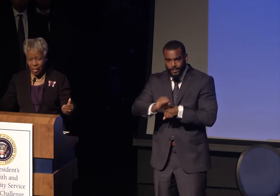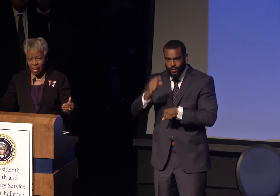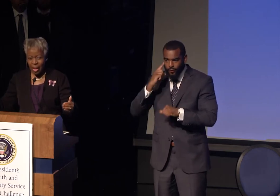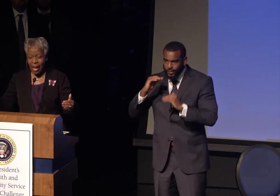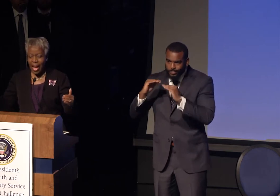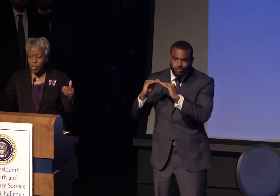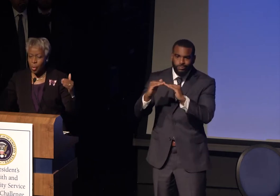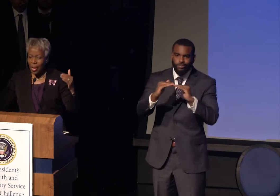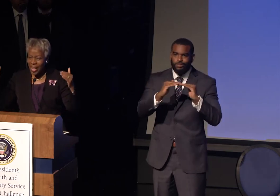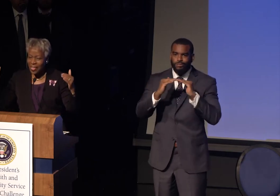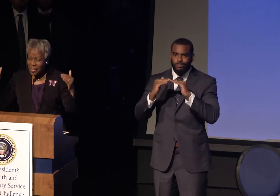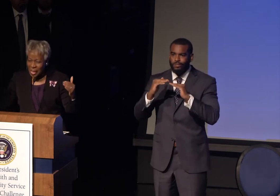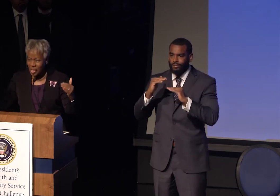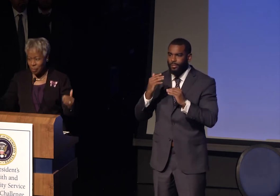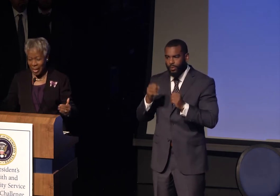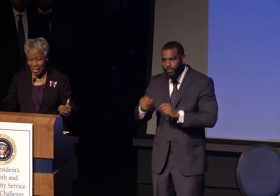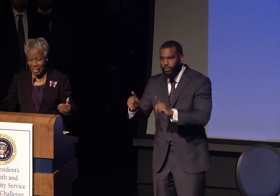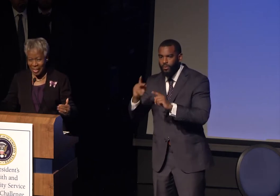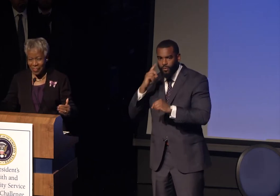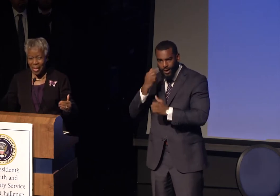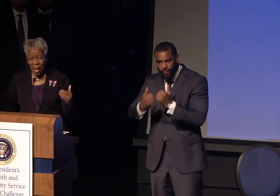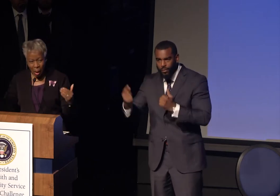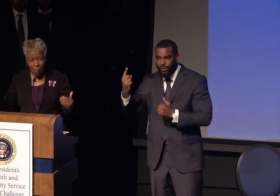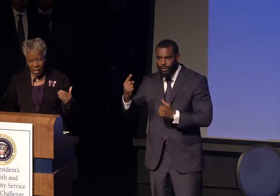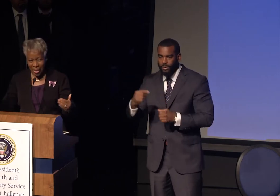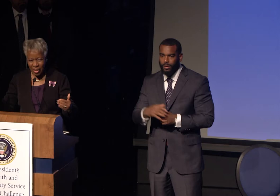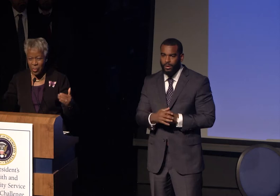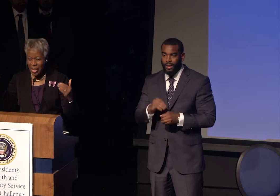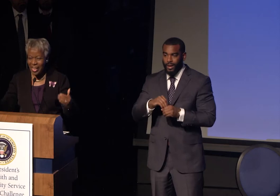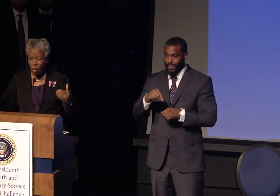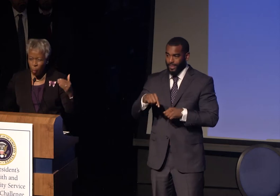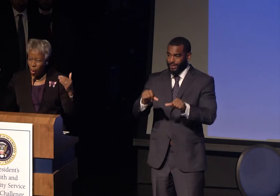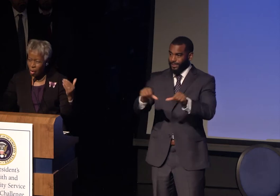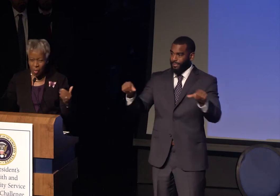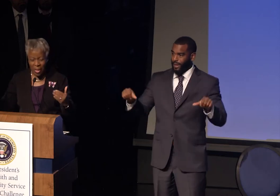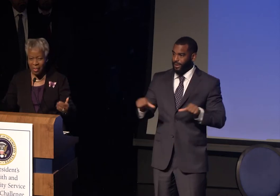So in this space, help me create a welcoming environment